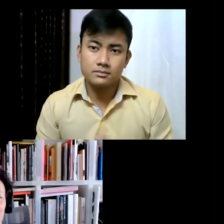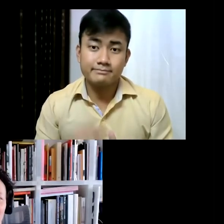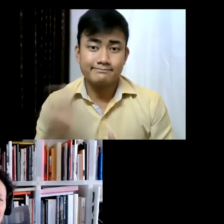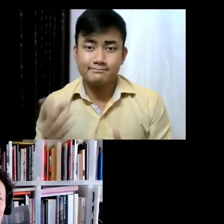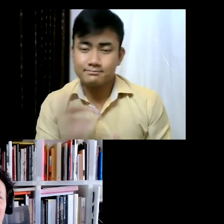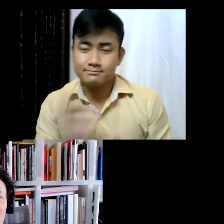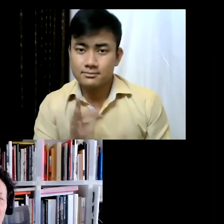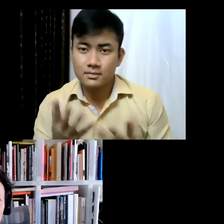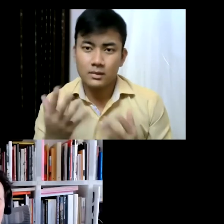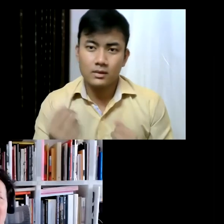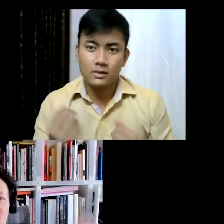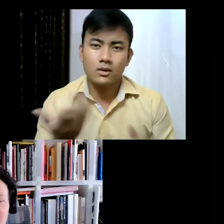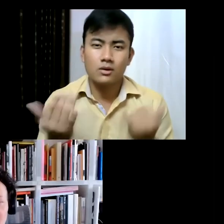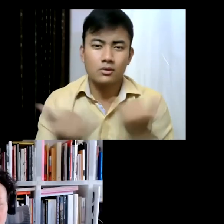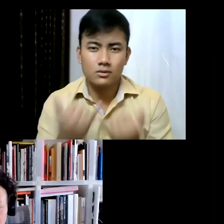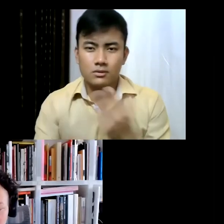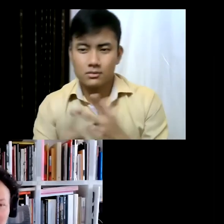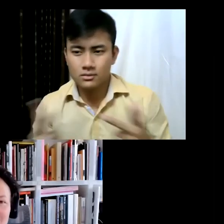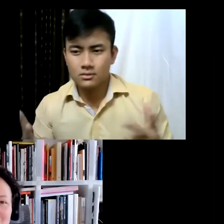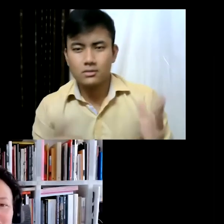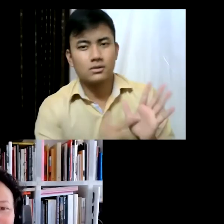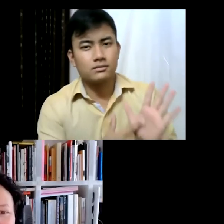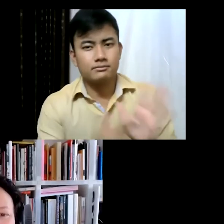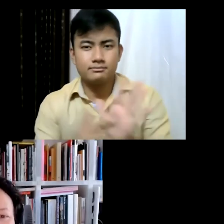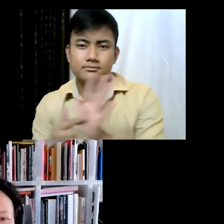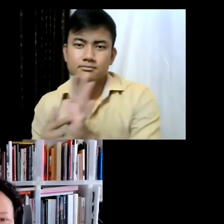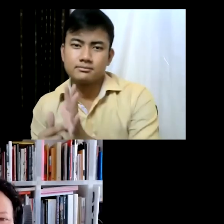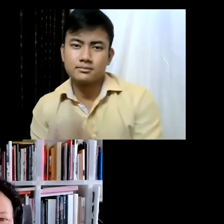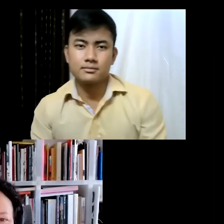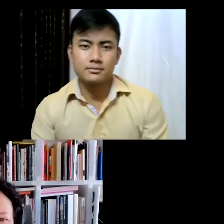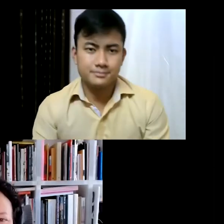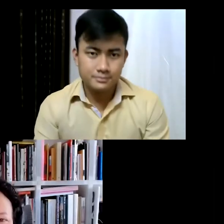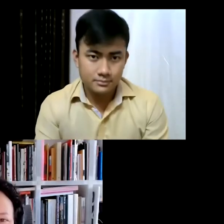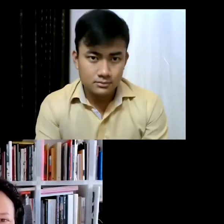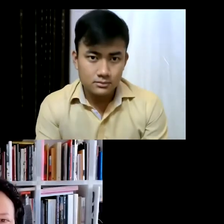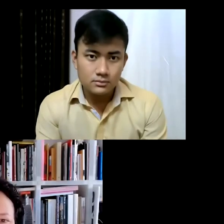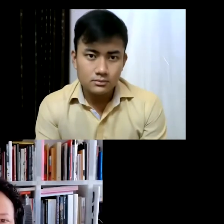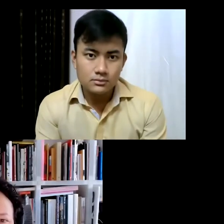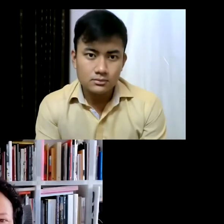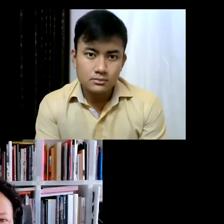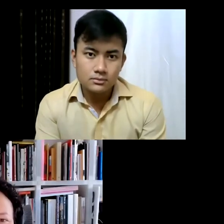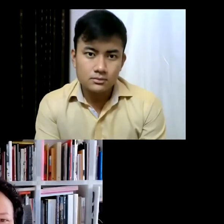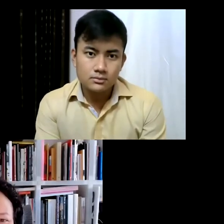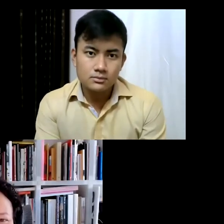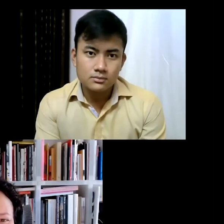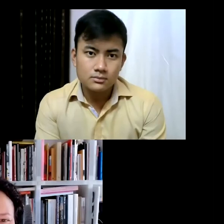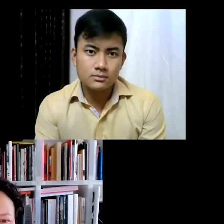stories of these artworks as they spread over the world. Okay, let's end on a glorious note- food.